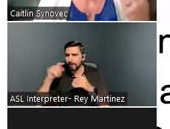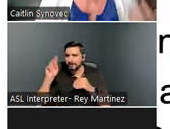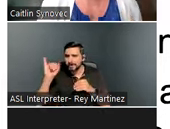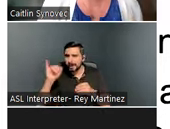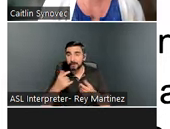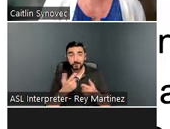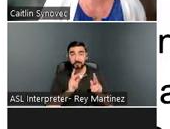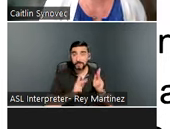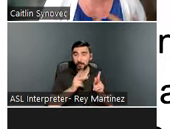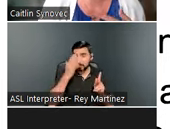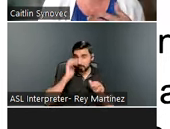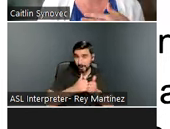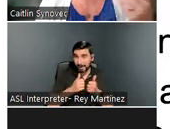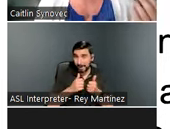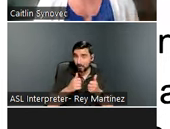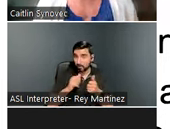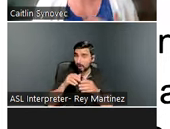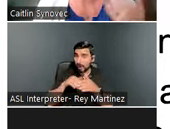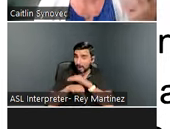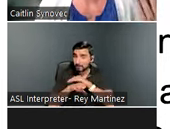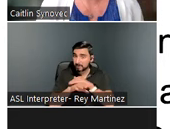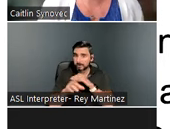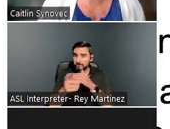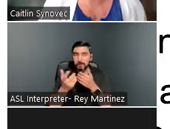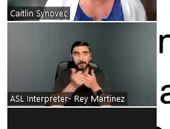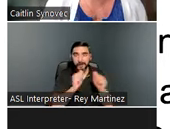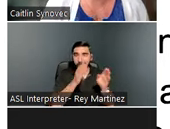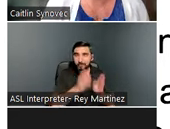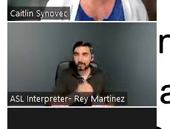and are supportive for people who have any sort of cognitive or behavioral effect of their brain